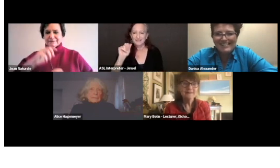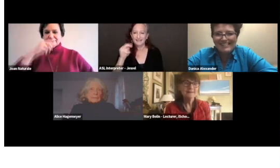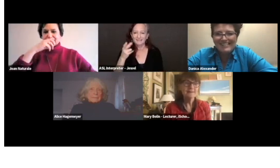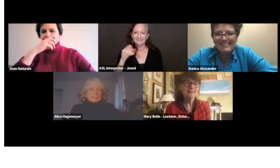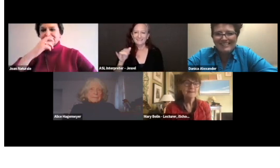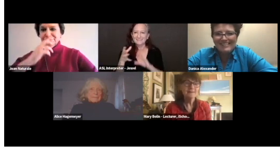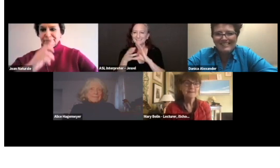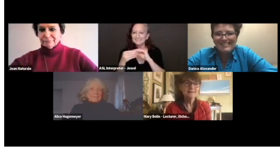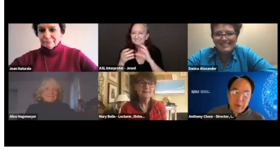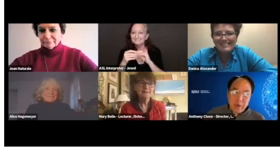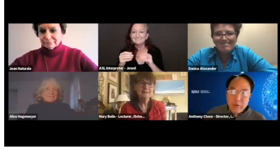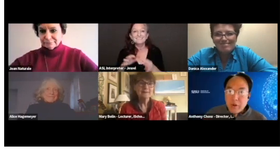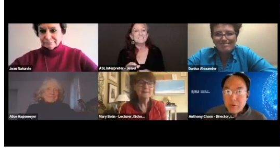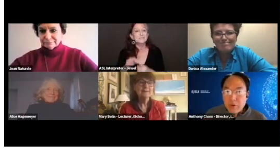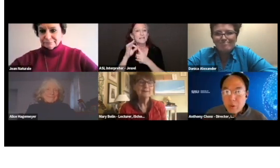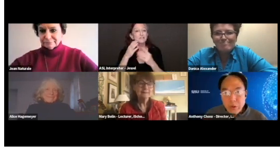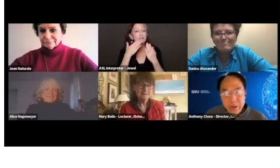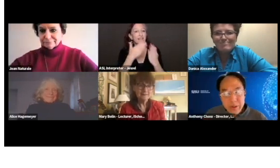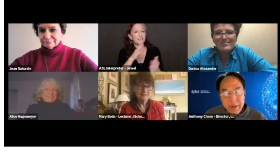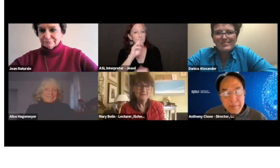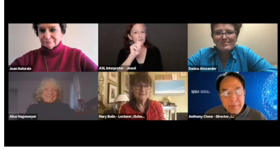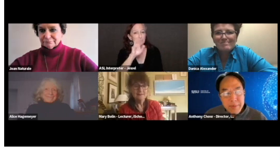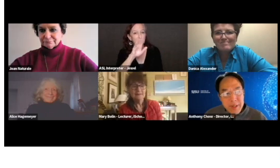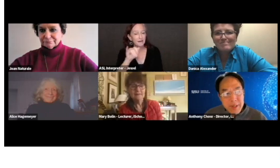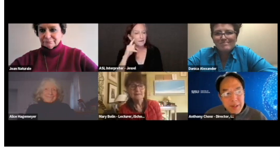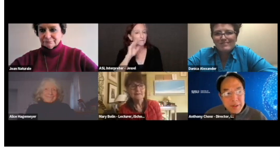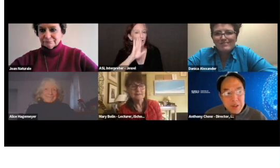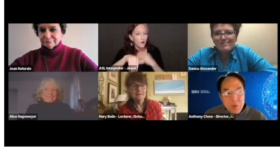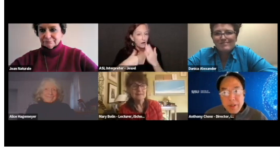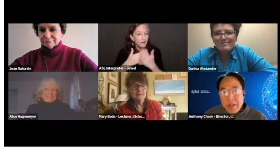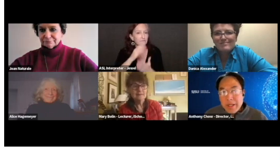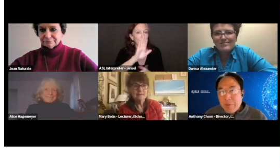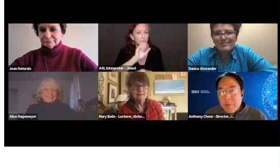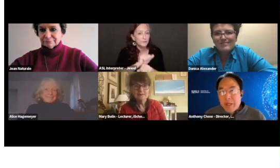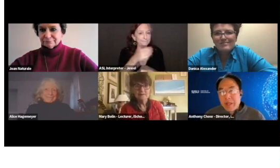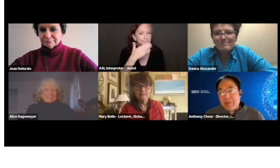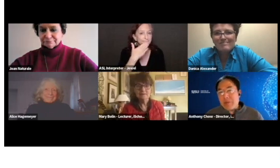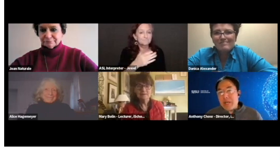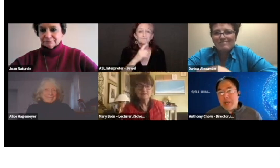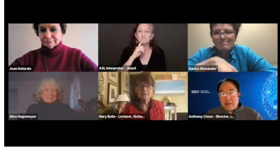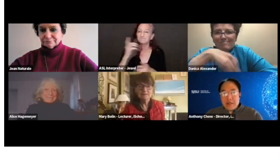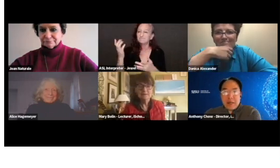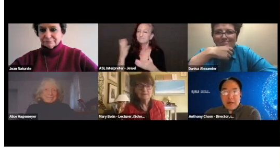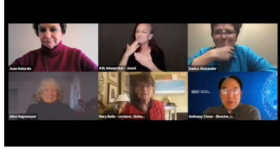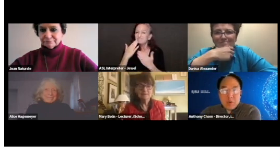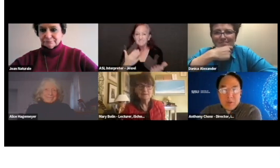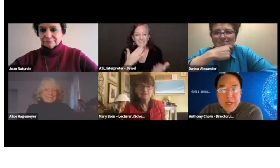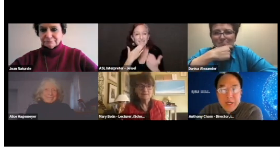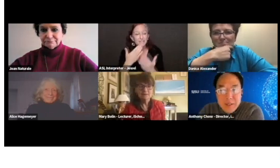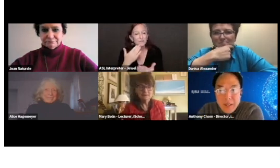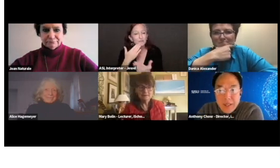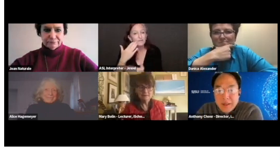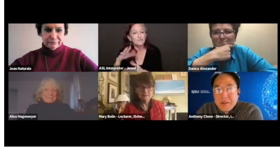Special thanks to Mary for all of her work. I just want to thank everybody again for taking the time to attend today.